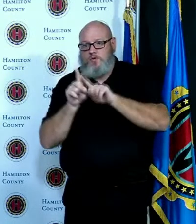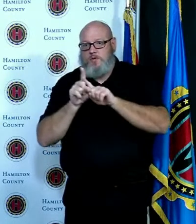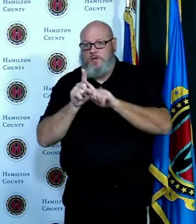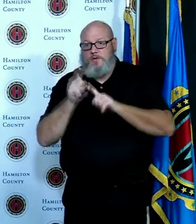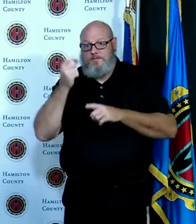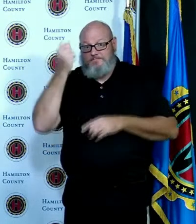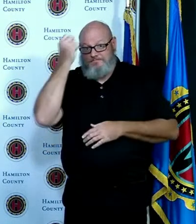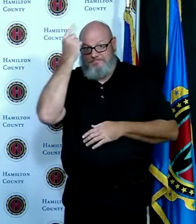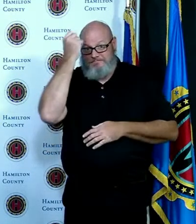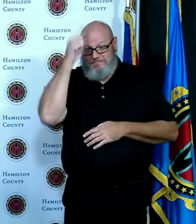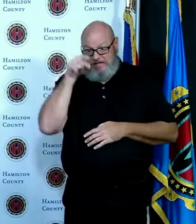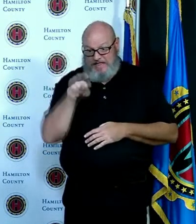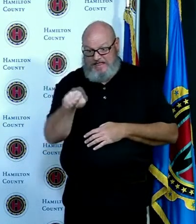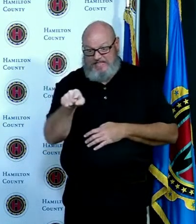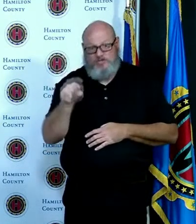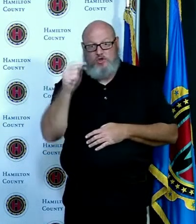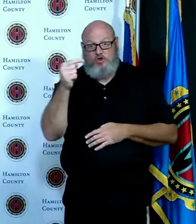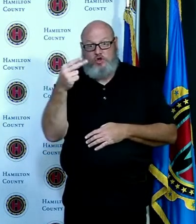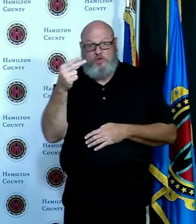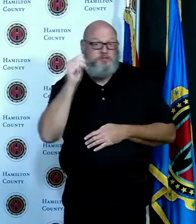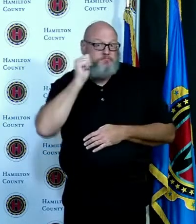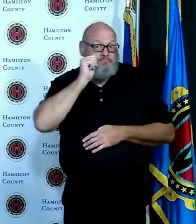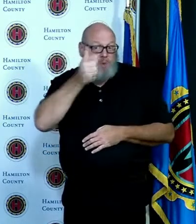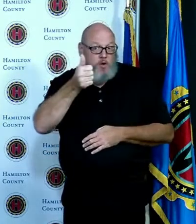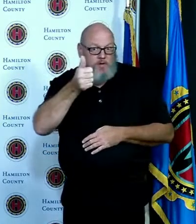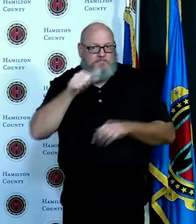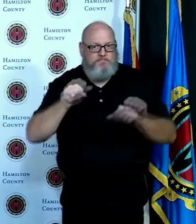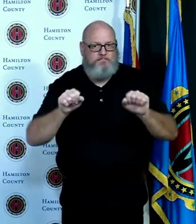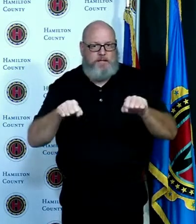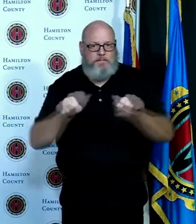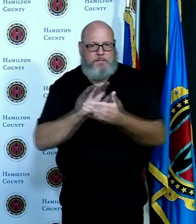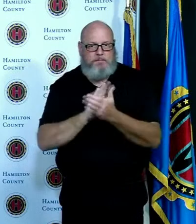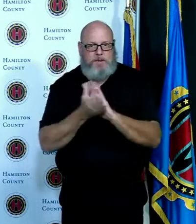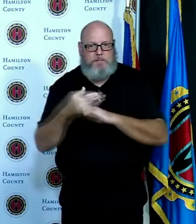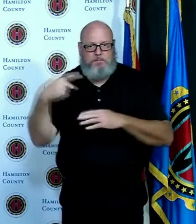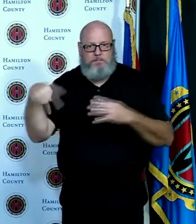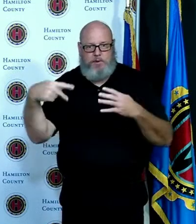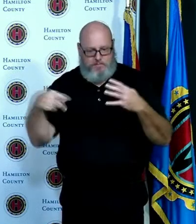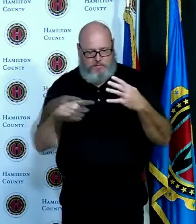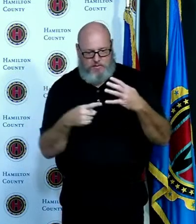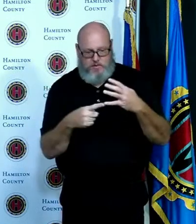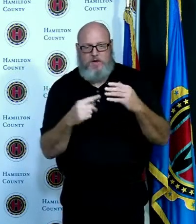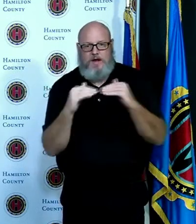many times what does that mean and I've said many times it means whatever the Governor says it means